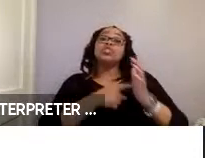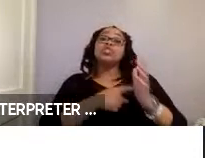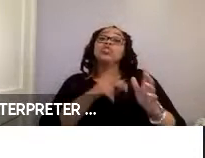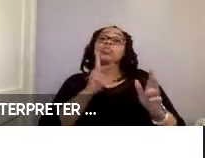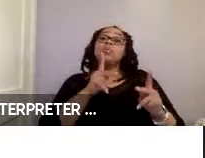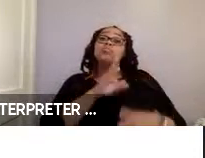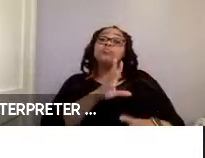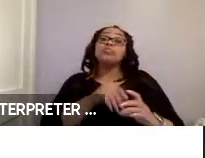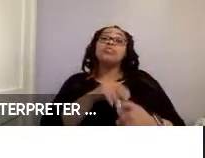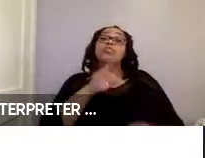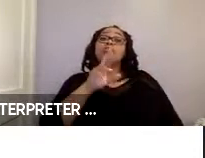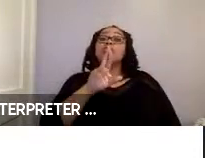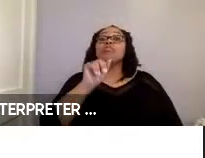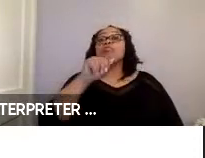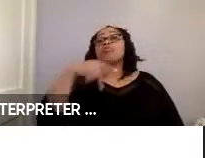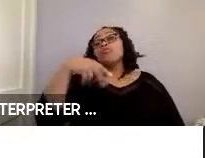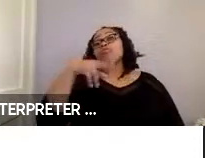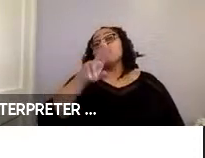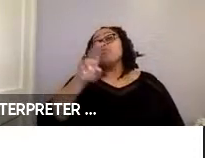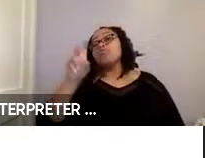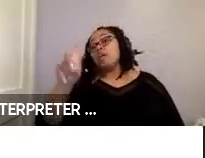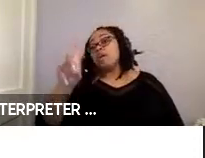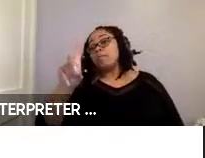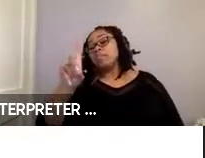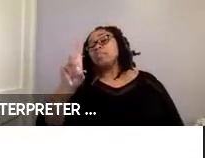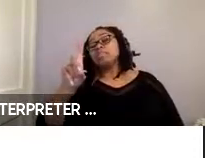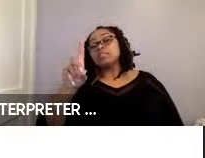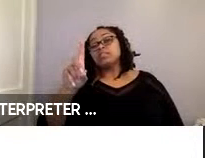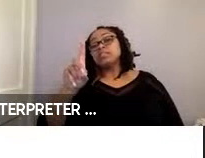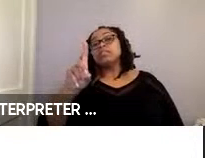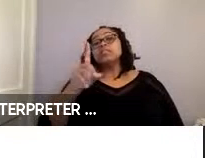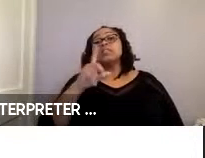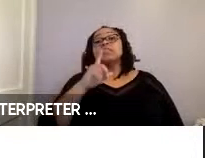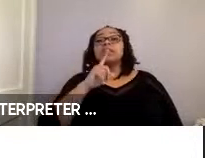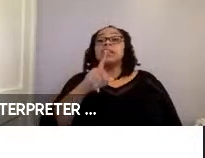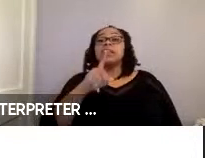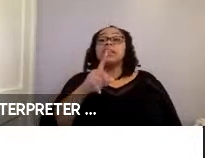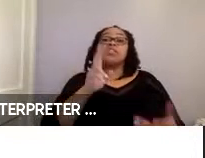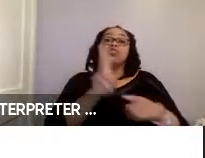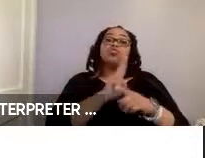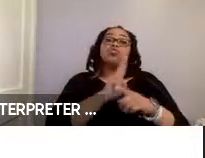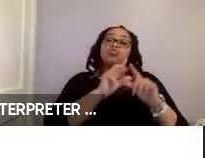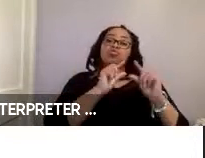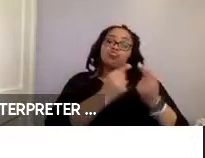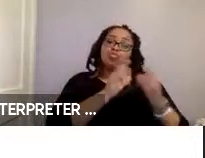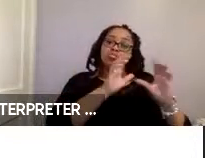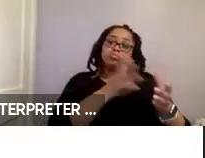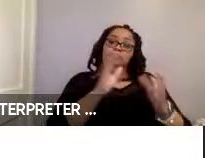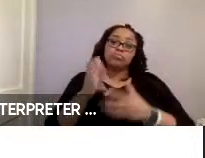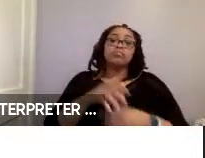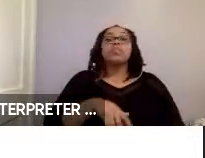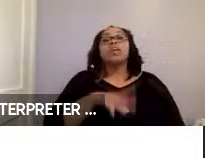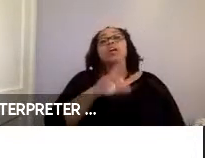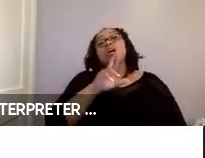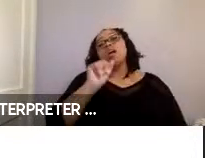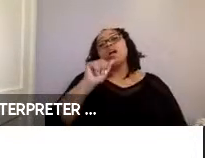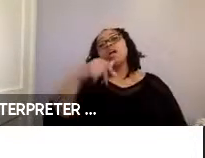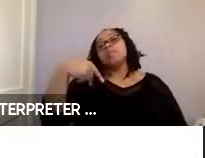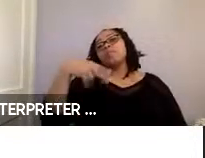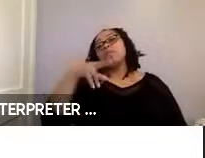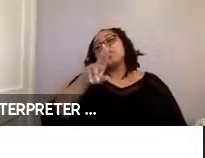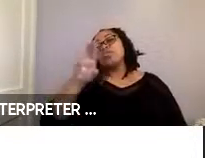to the RAPUUD tool, again stratified by securement type and user group. RAPUUD, stands for the